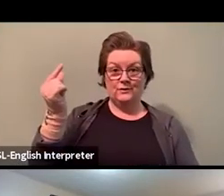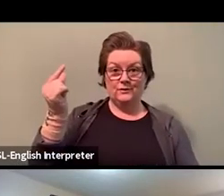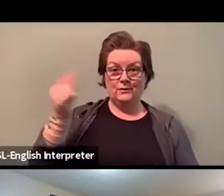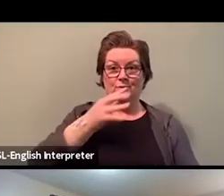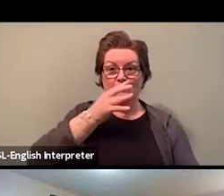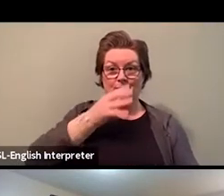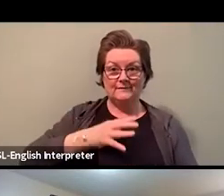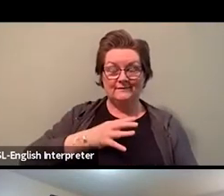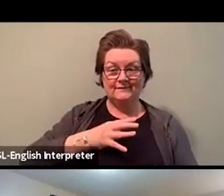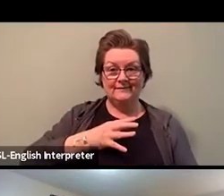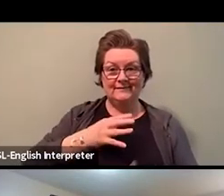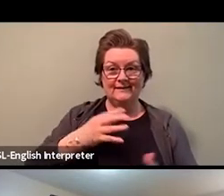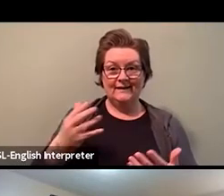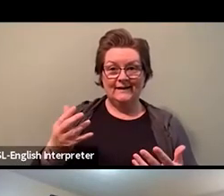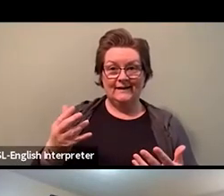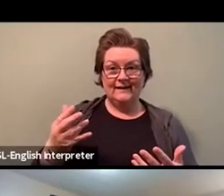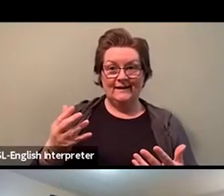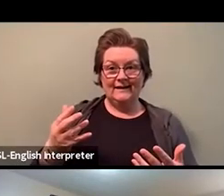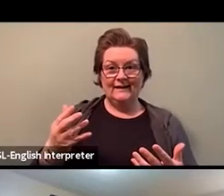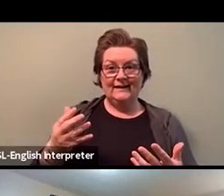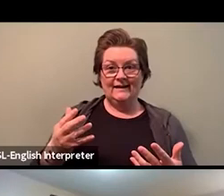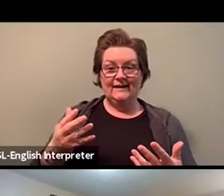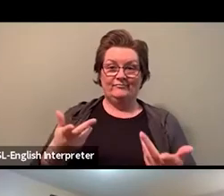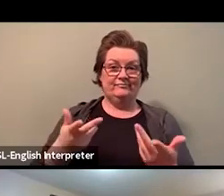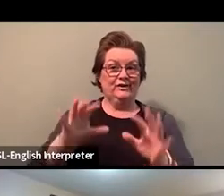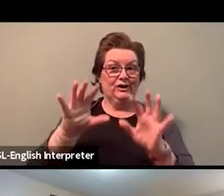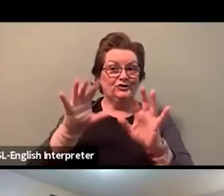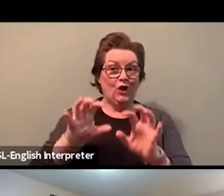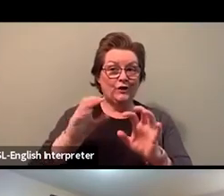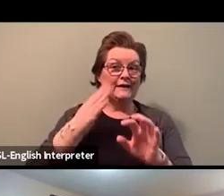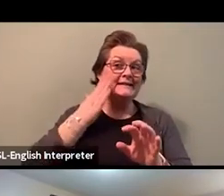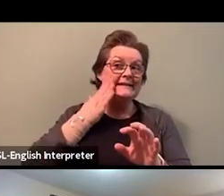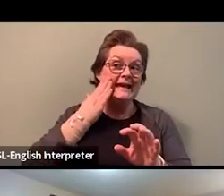as a dark brown skin woman, as a fat woman,